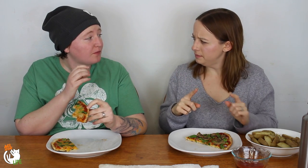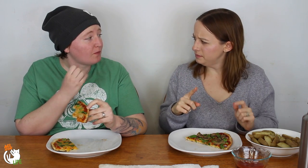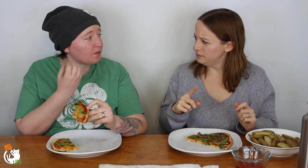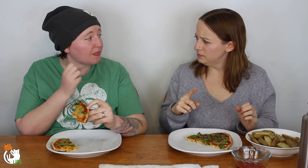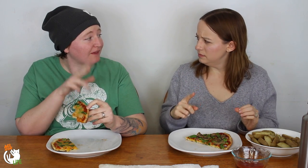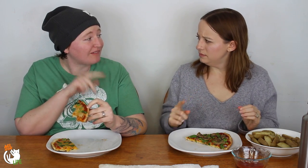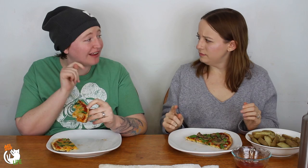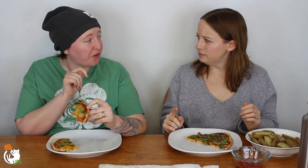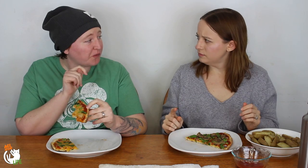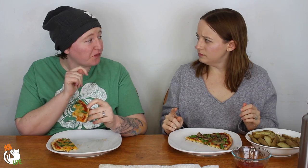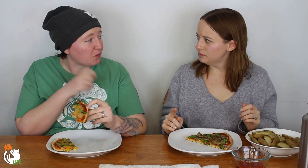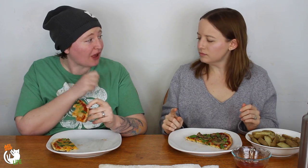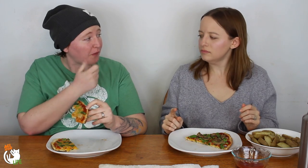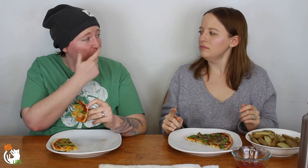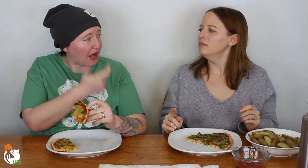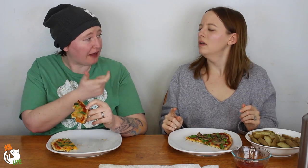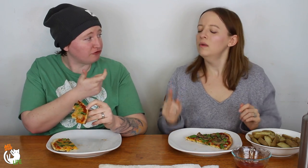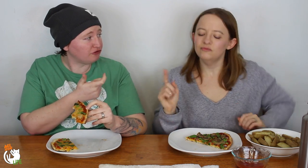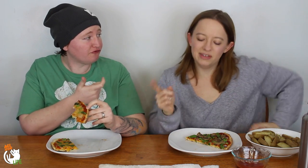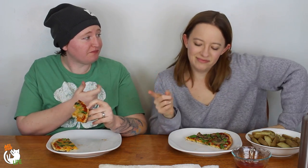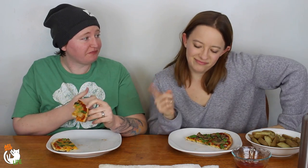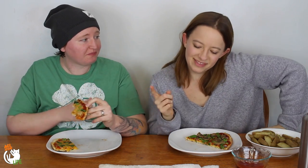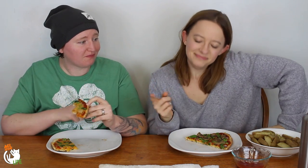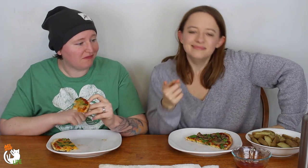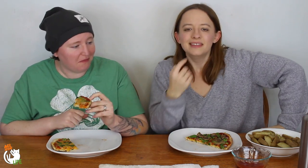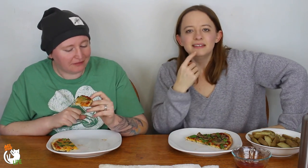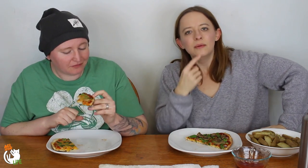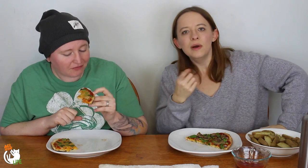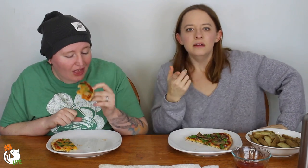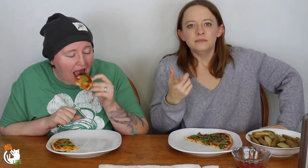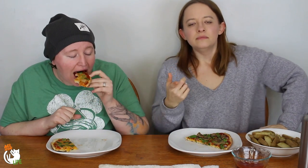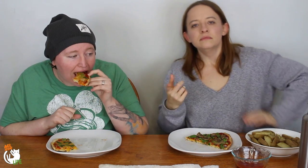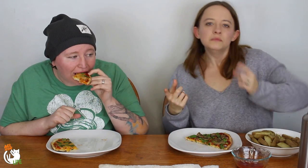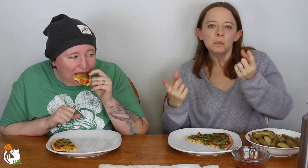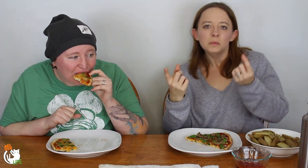They were suppose to have a signed video that we were suppose to watch. Right, right, right. They said,